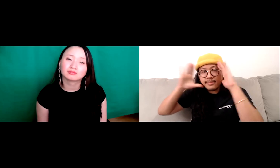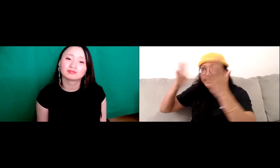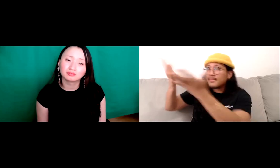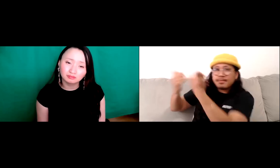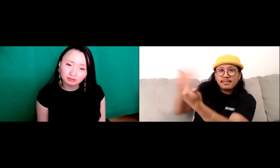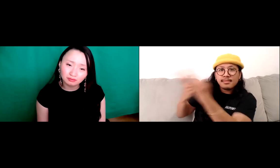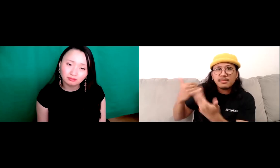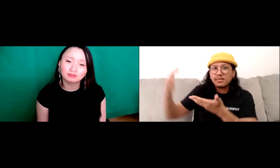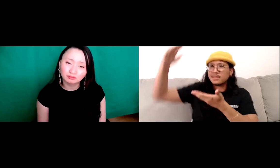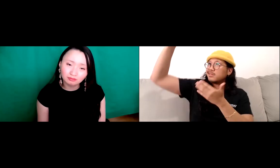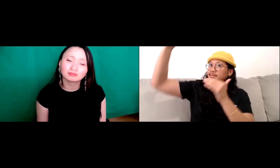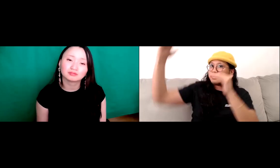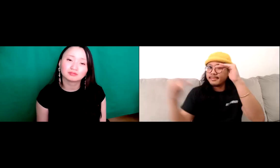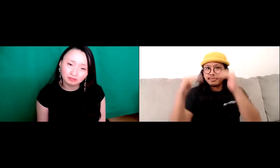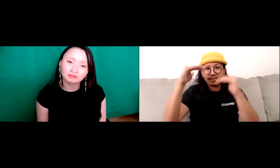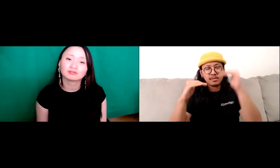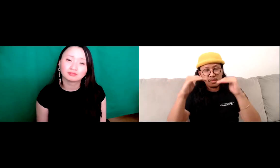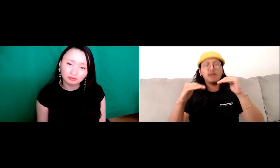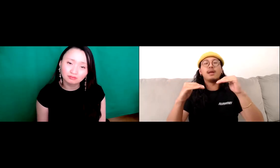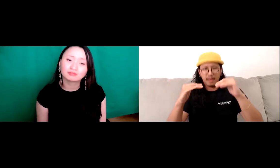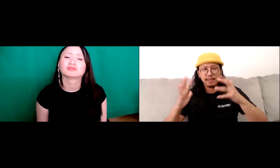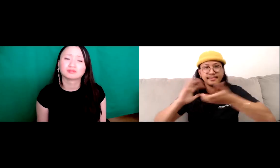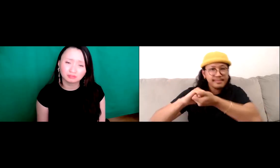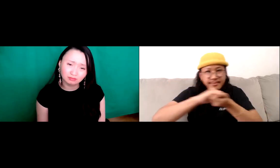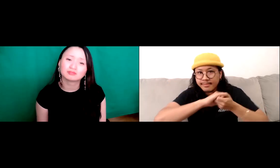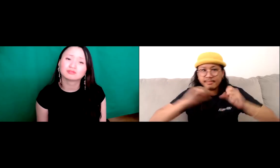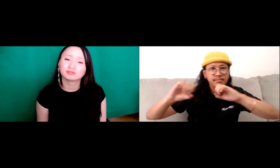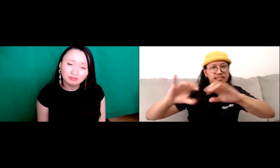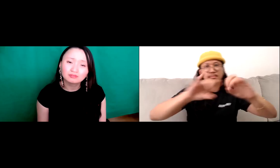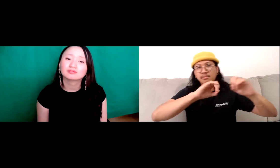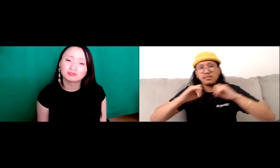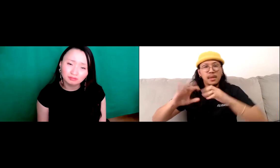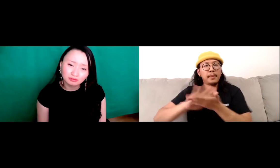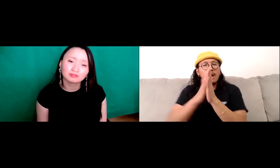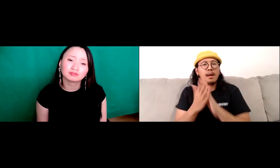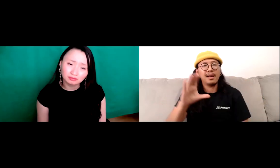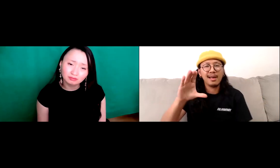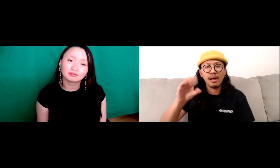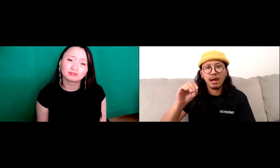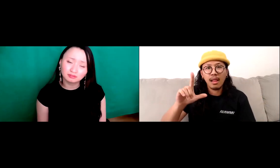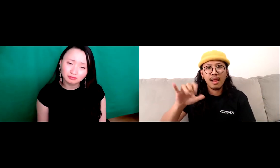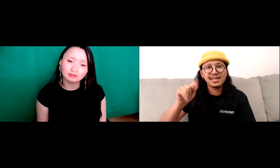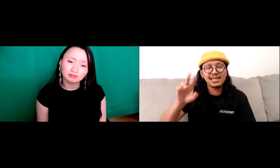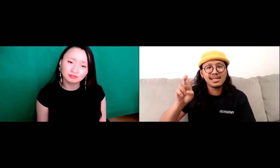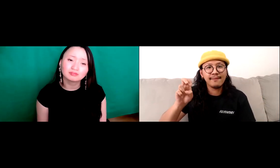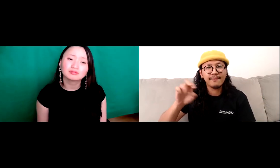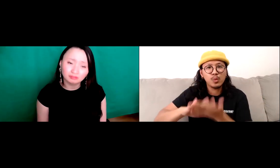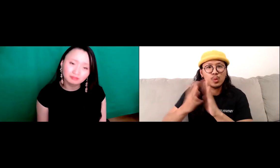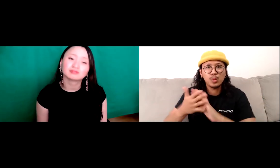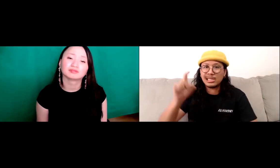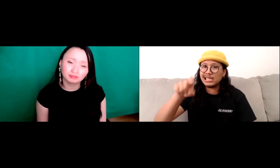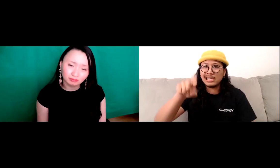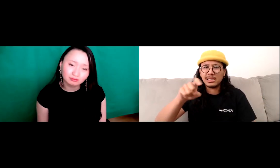provide all those different things. 19:26:42 able to collaborate and work together,